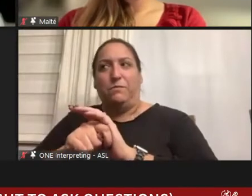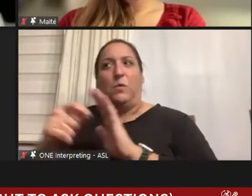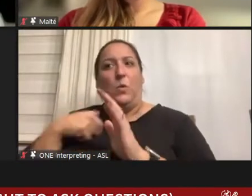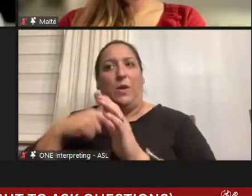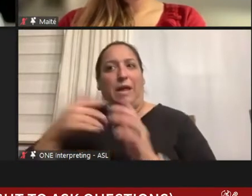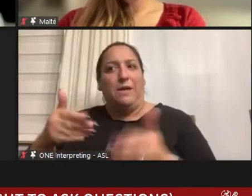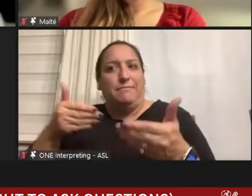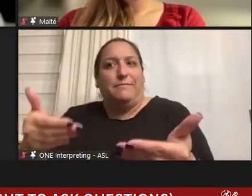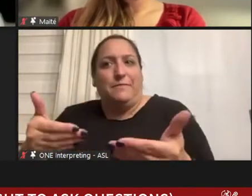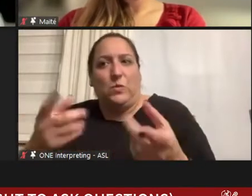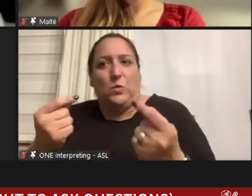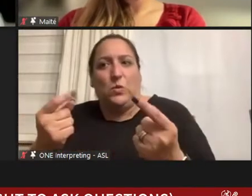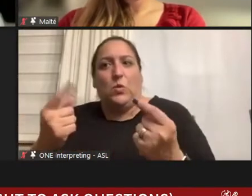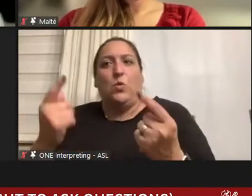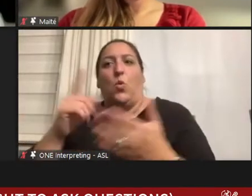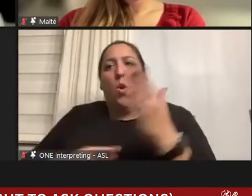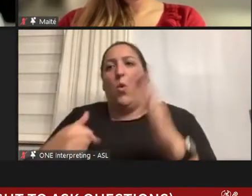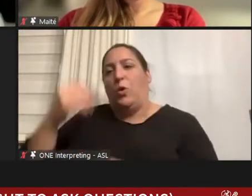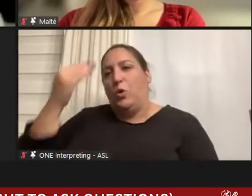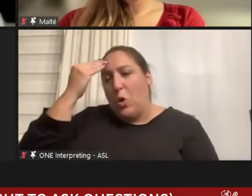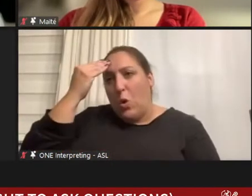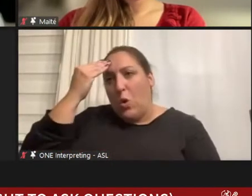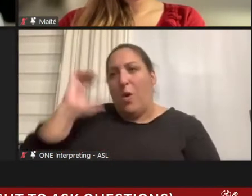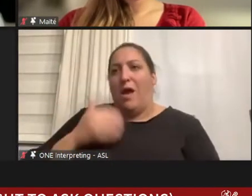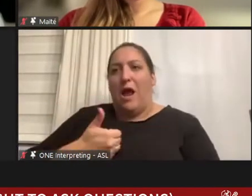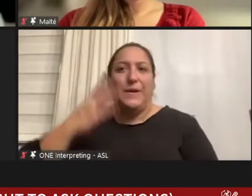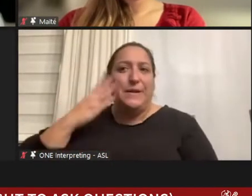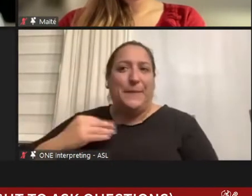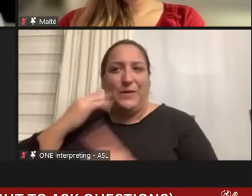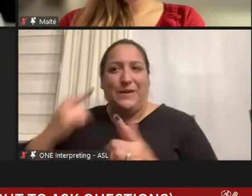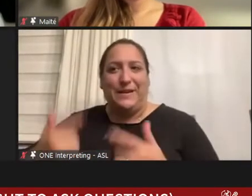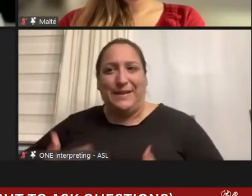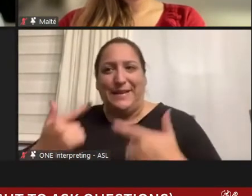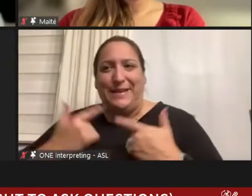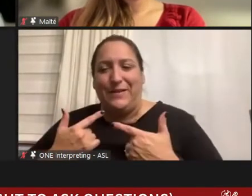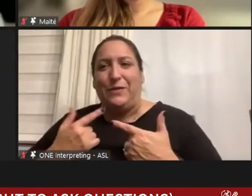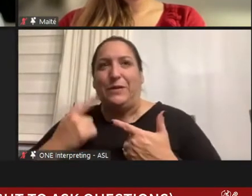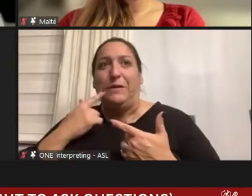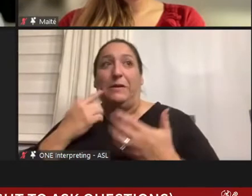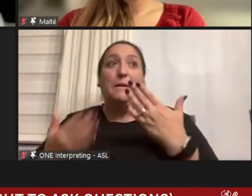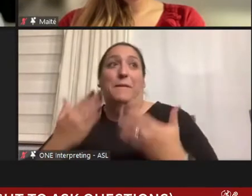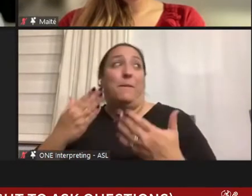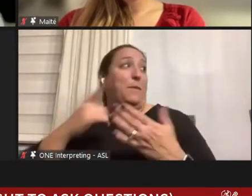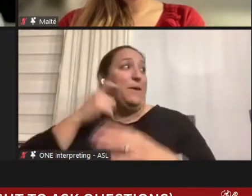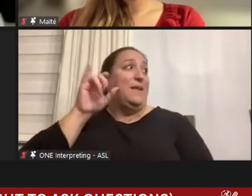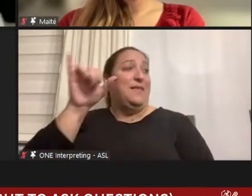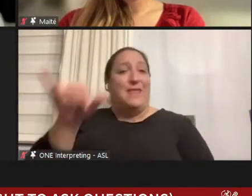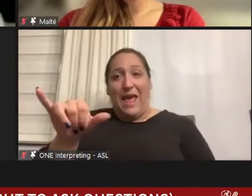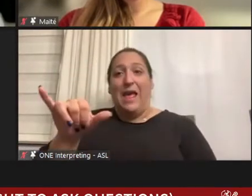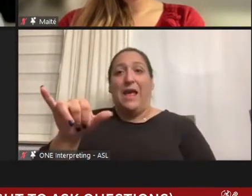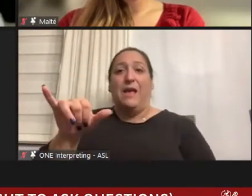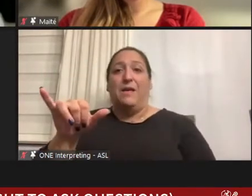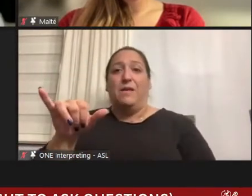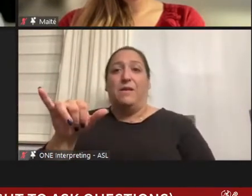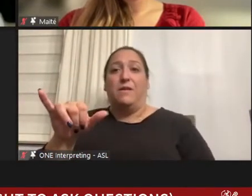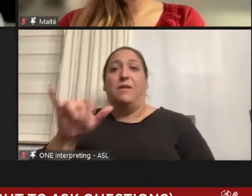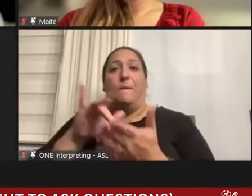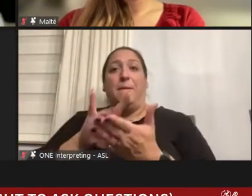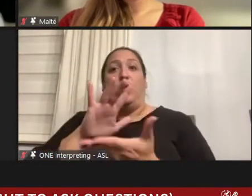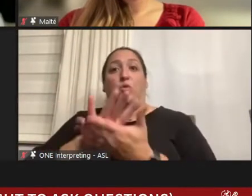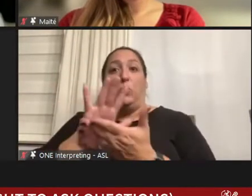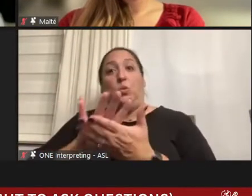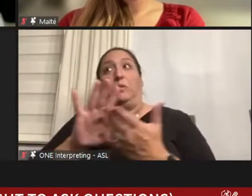what we know is our lived experience, and because of that I very openly include my